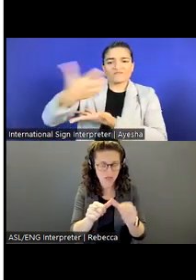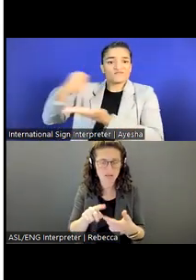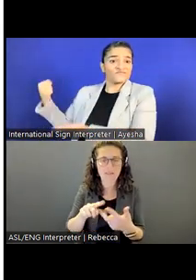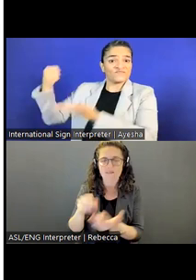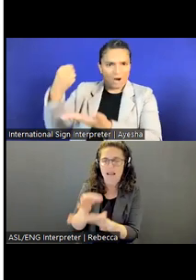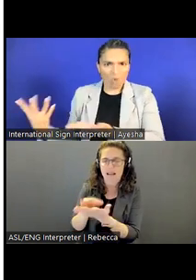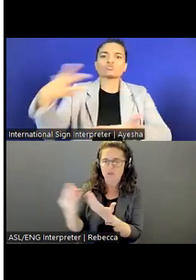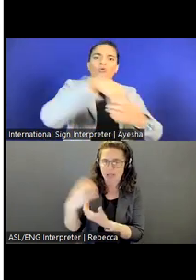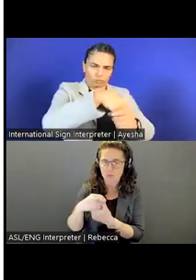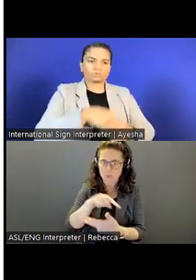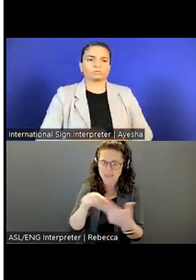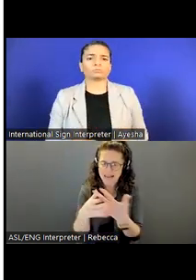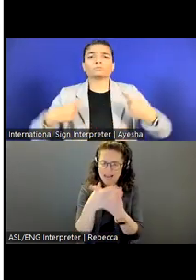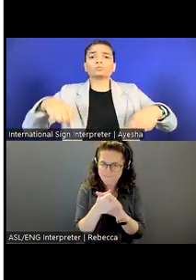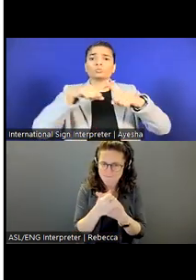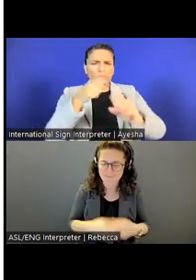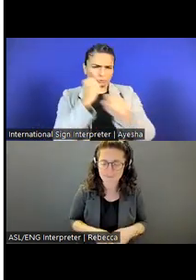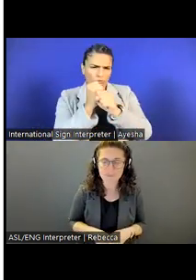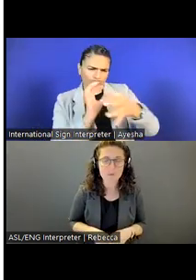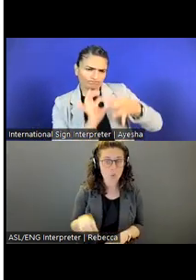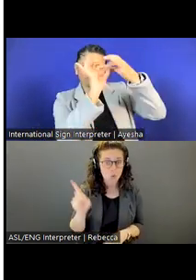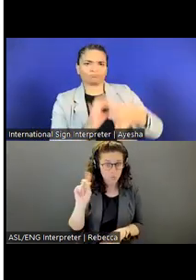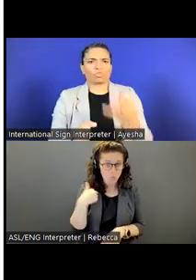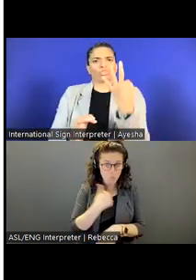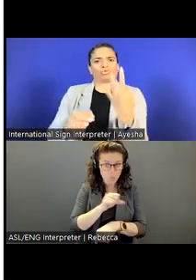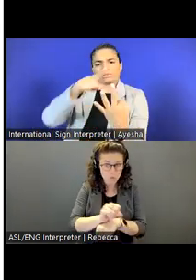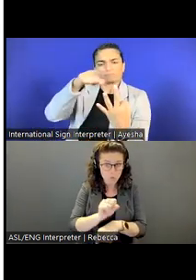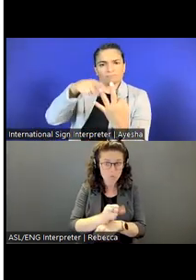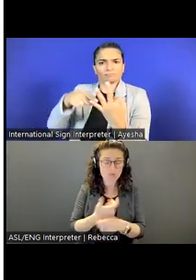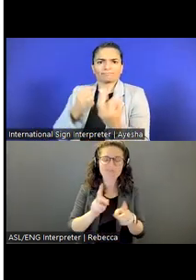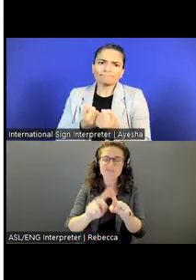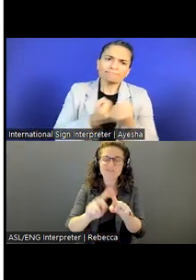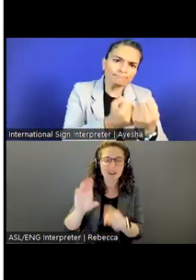In terms of our geographic reach, we are across multiple continents.